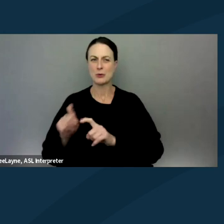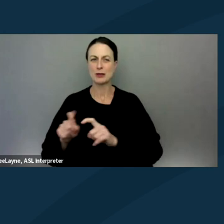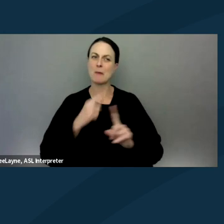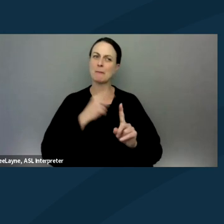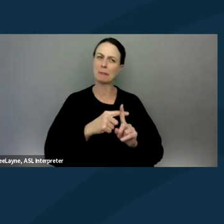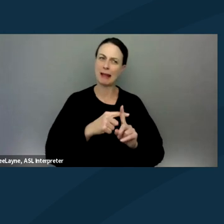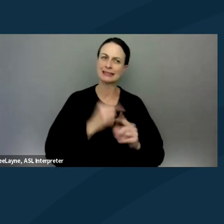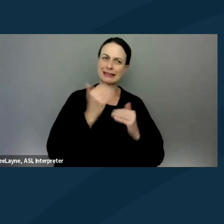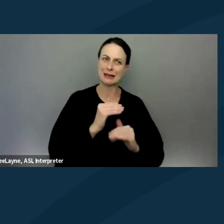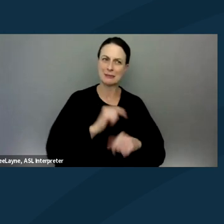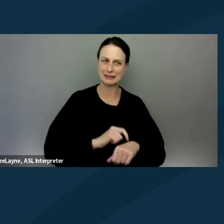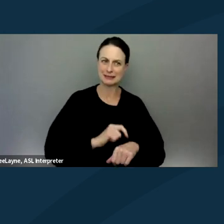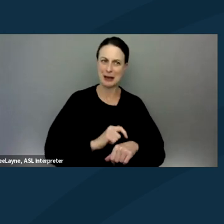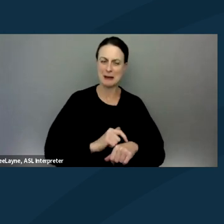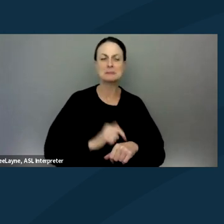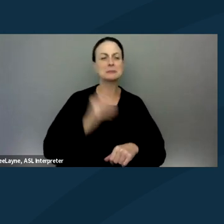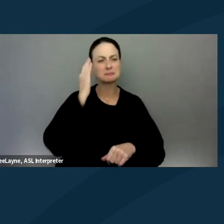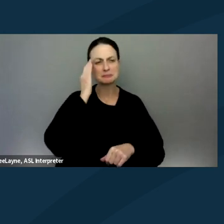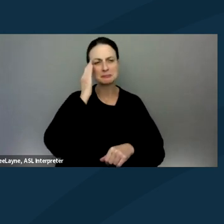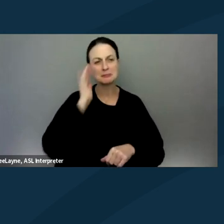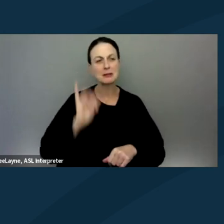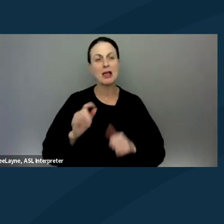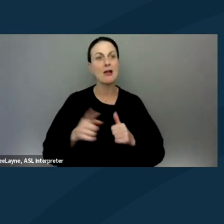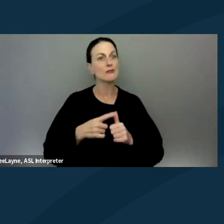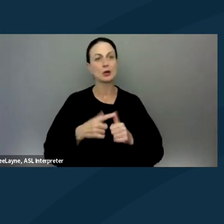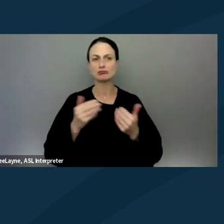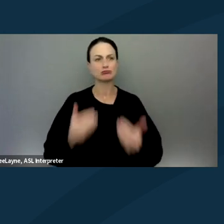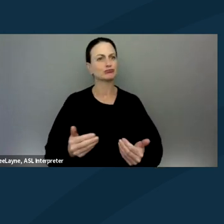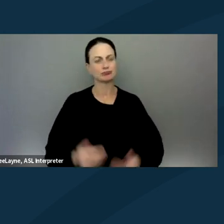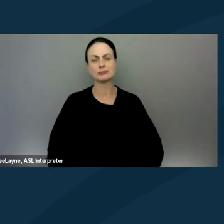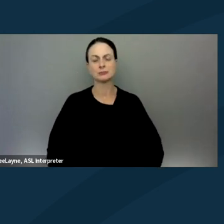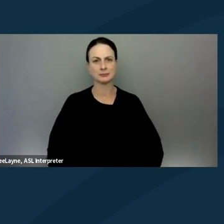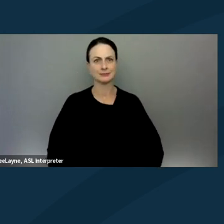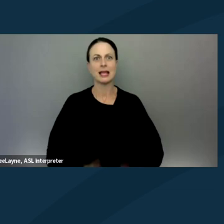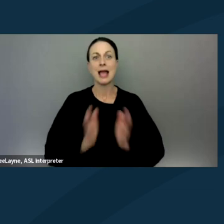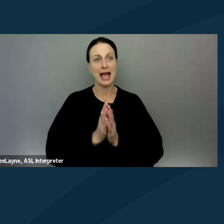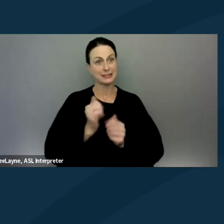and so we just wanna be mindful of that. But the first one will hop right in and ask each of you to answer,